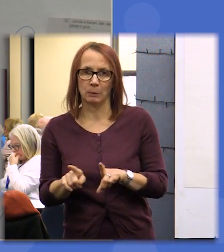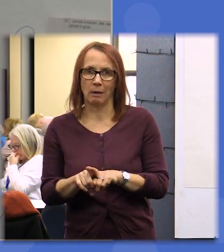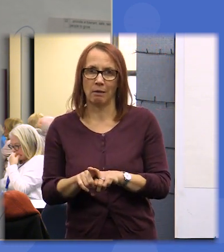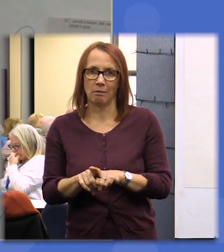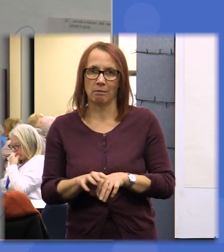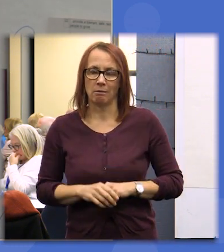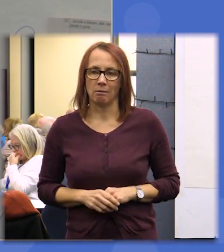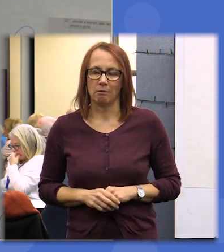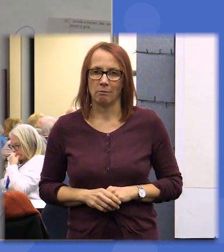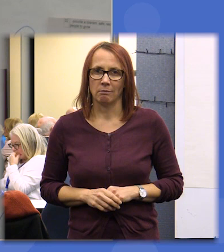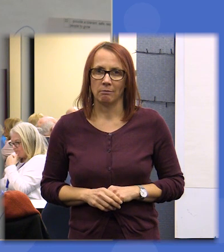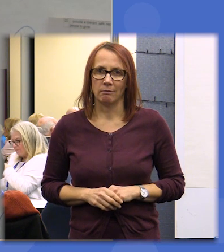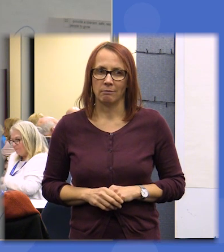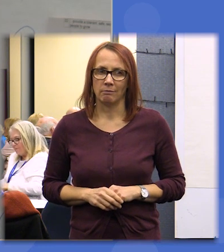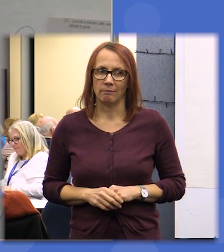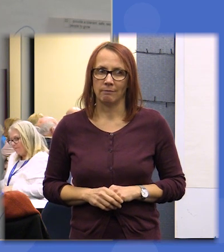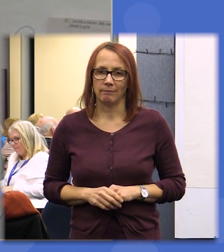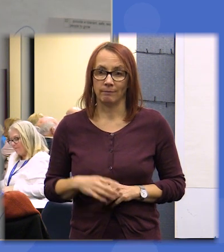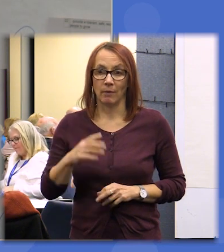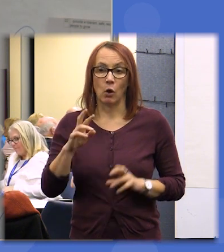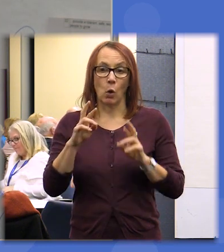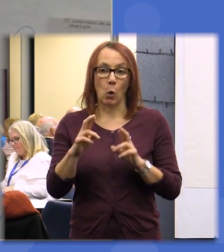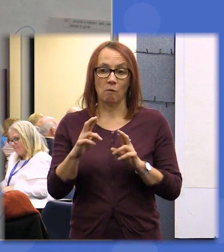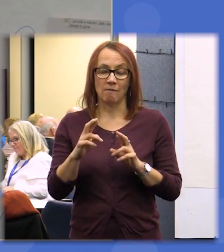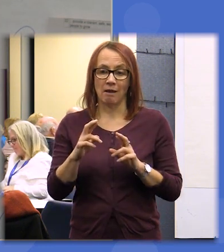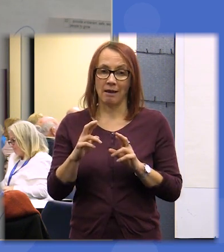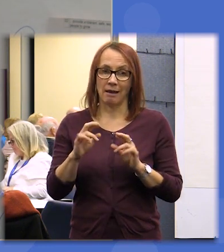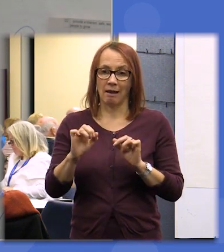with some of our soon-to-be elected members because I'm not quite sure